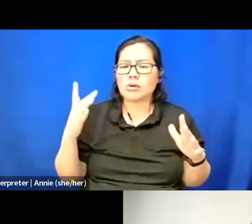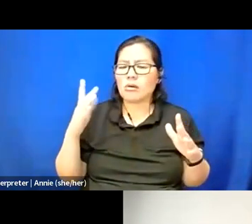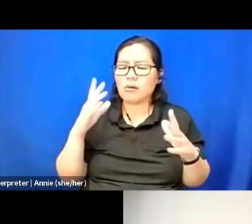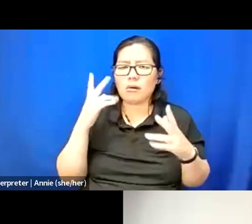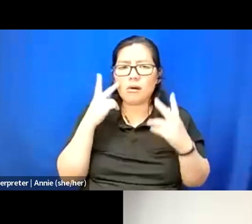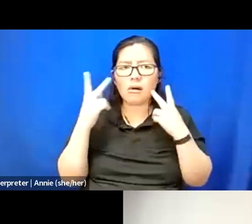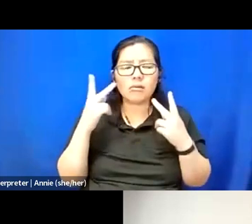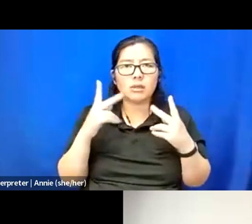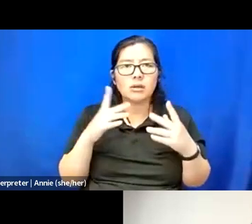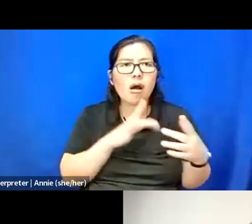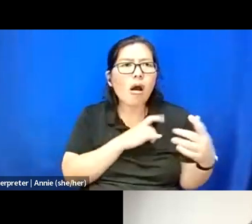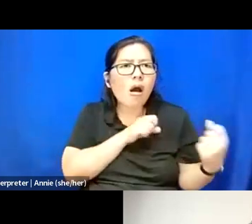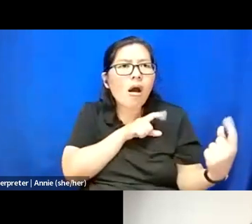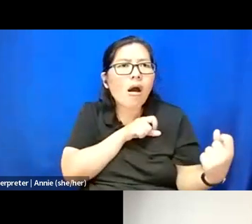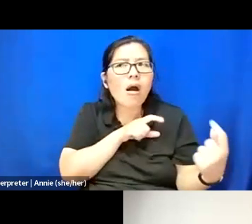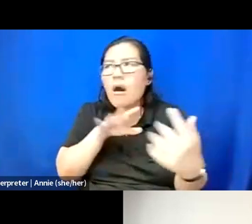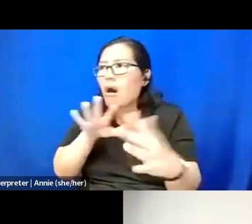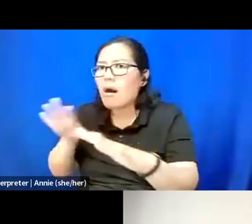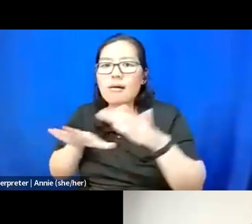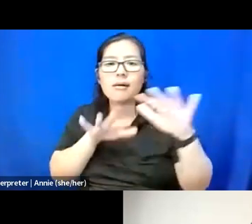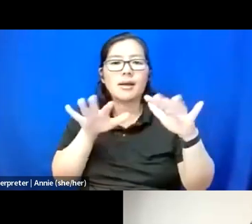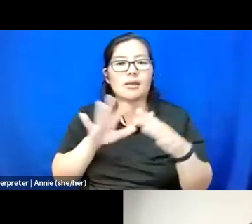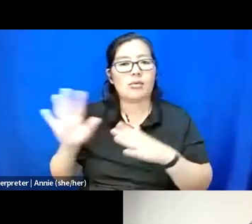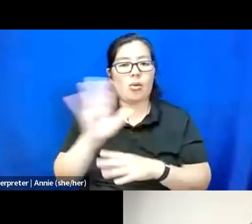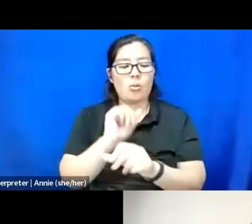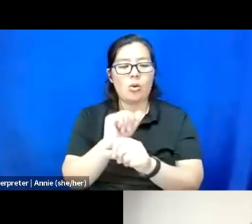I'm just curious if there are any reflections around scholarship activism that came